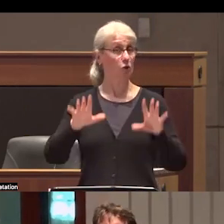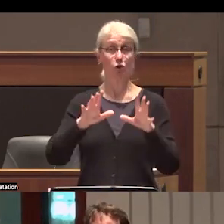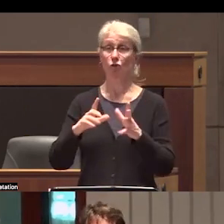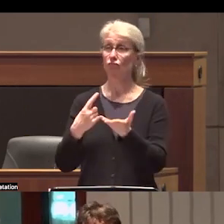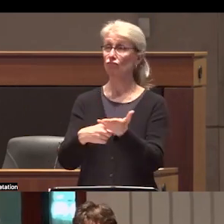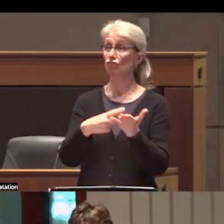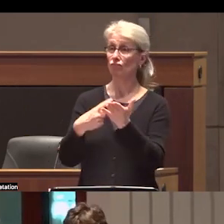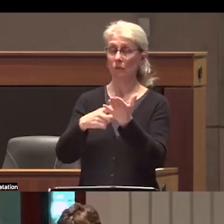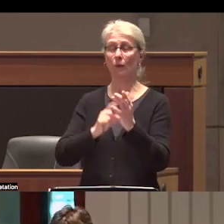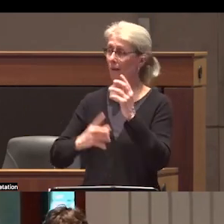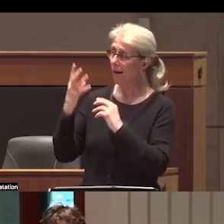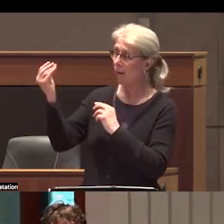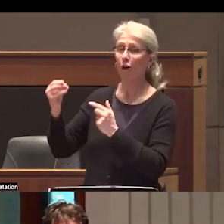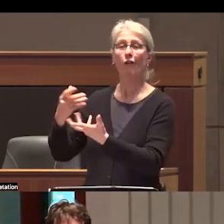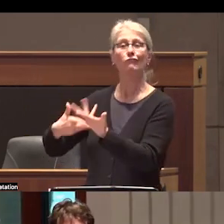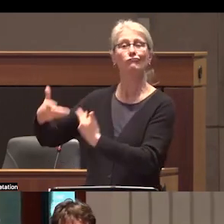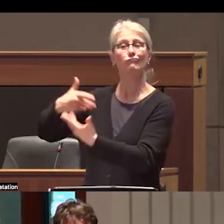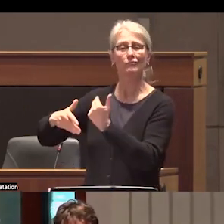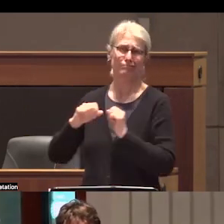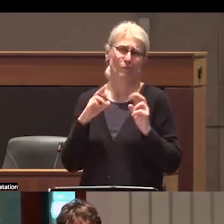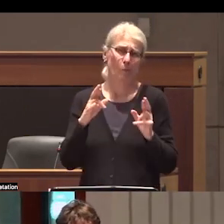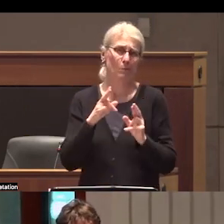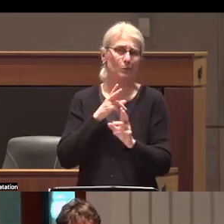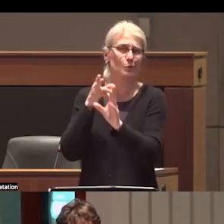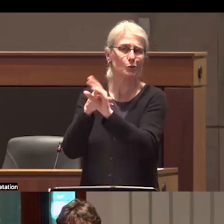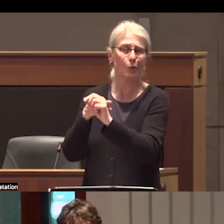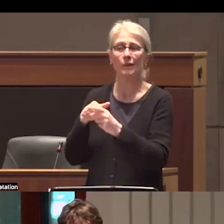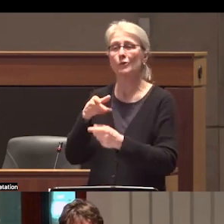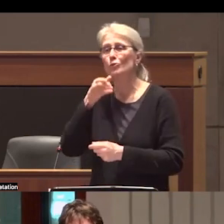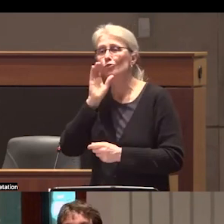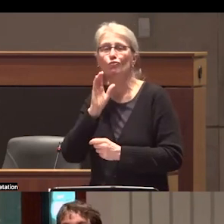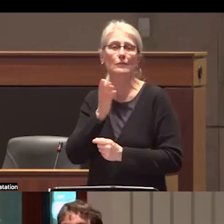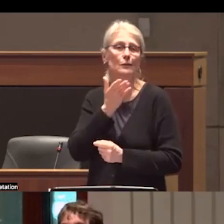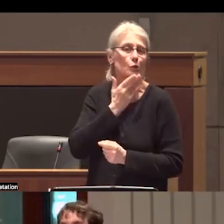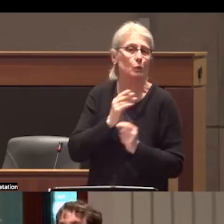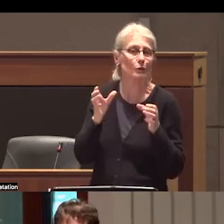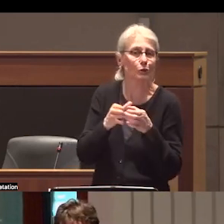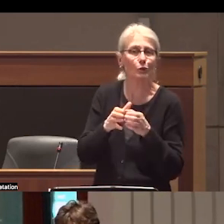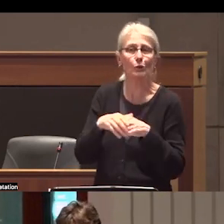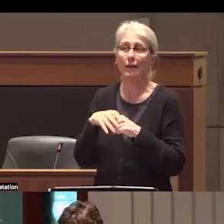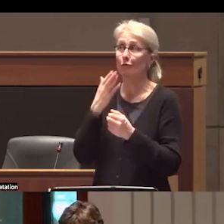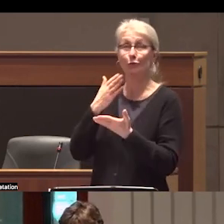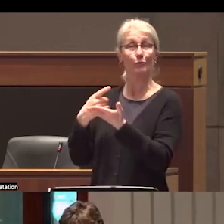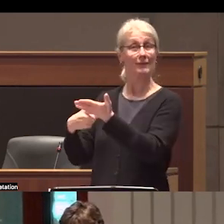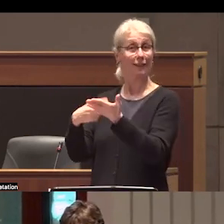tonight's event we hope you can join us for a a beverage dessert and a lively discussion all right